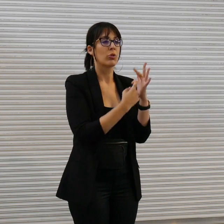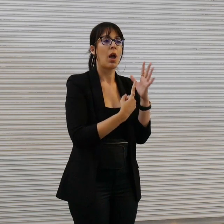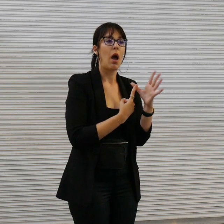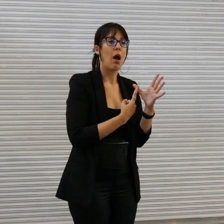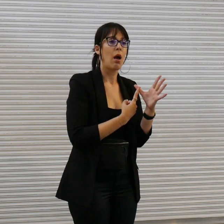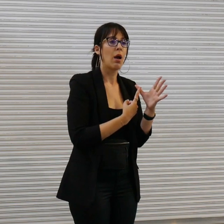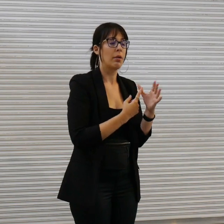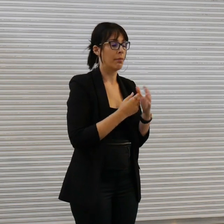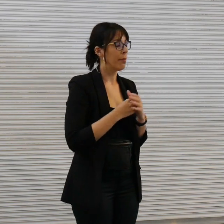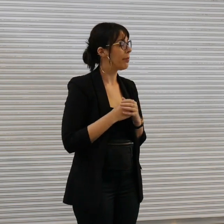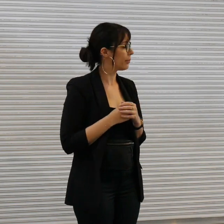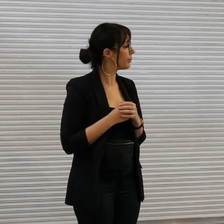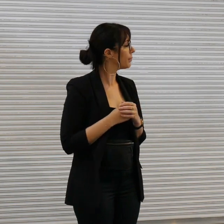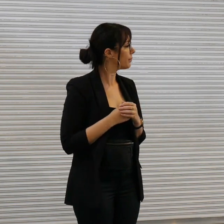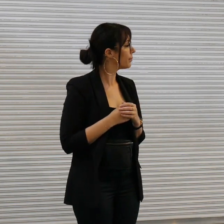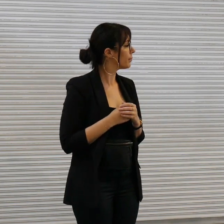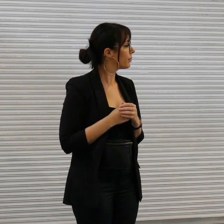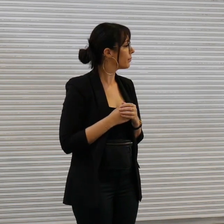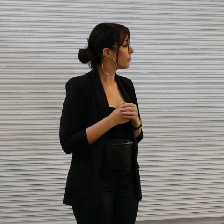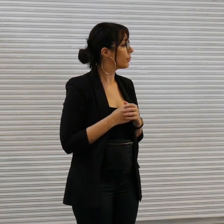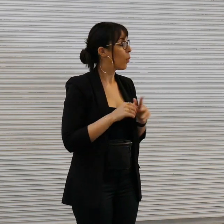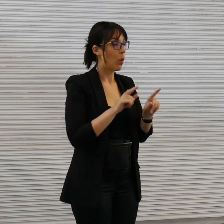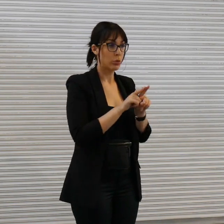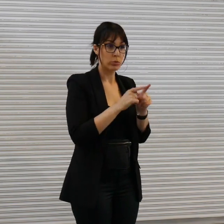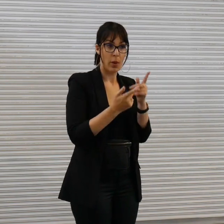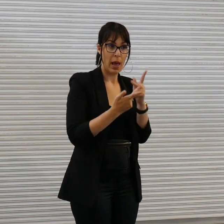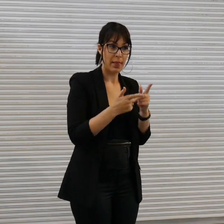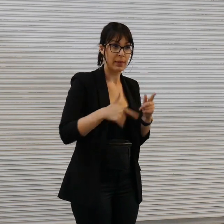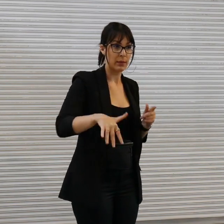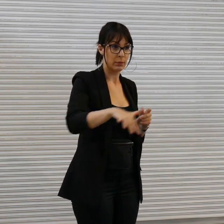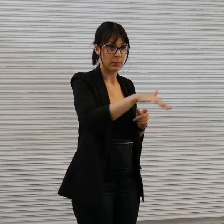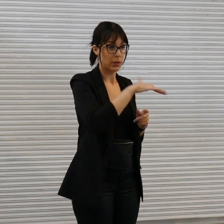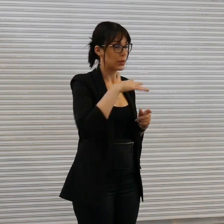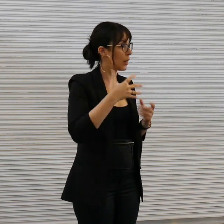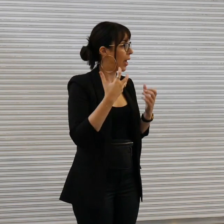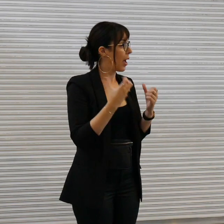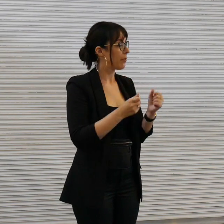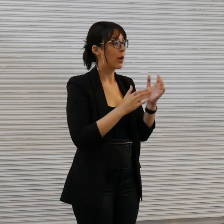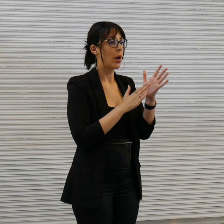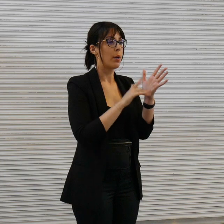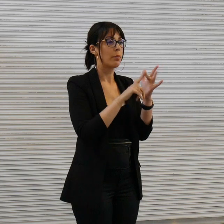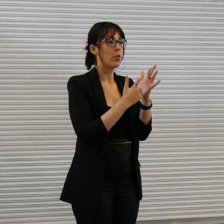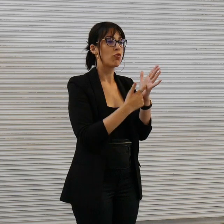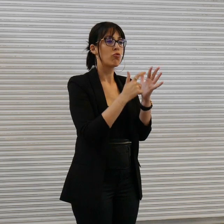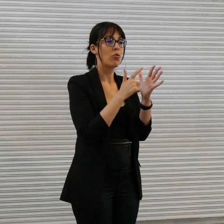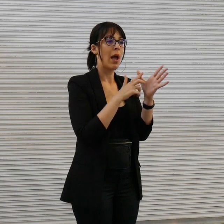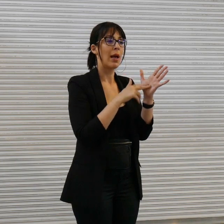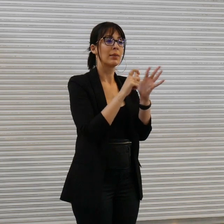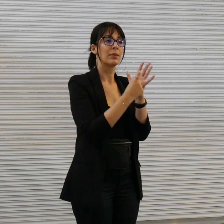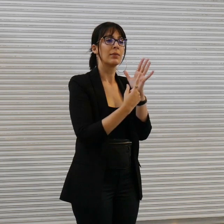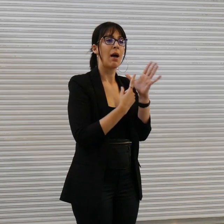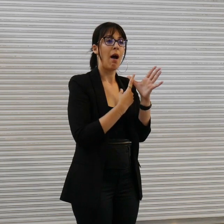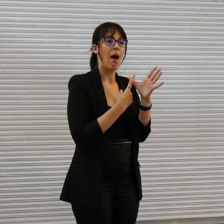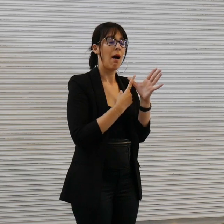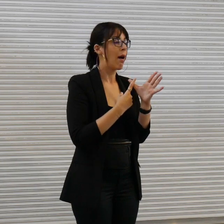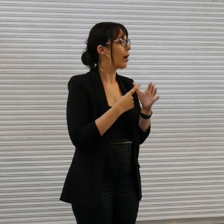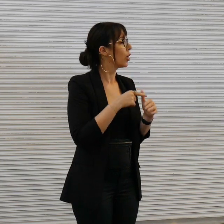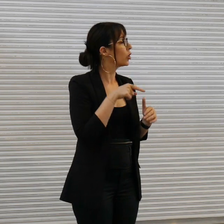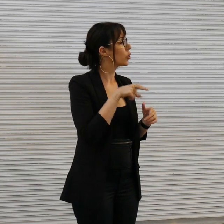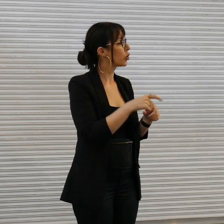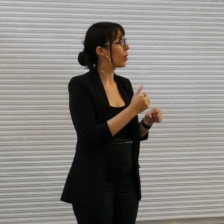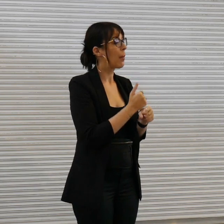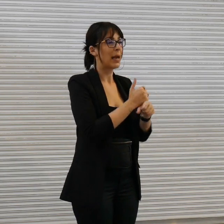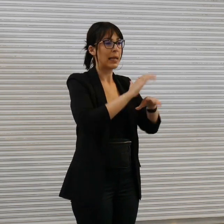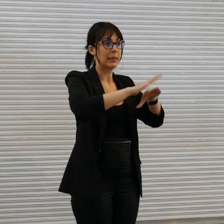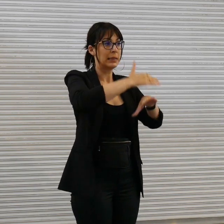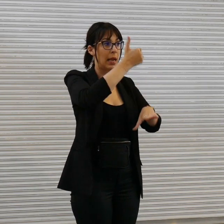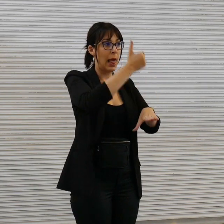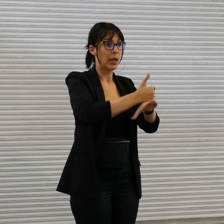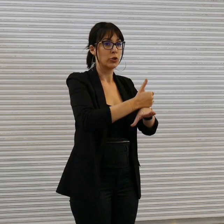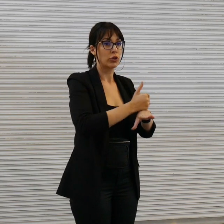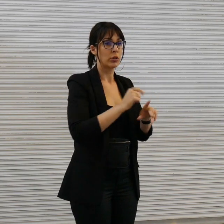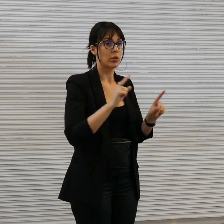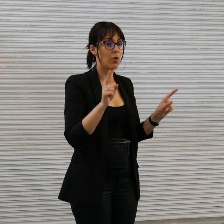Bram um also in this space we have Miranda Cook this incredible um installation of furry puppets